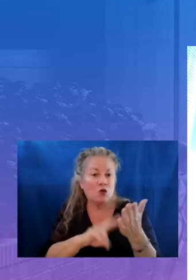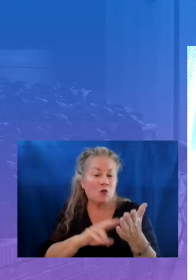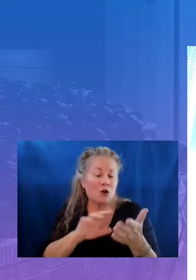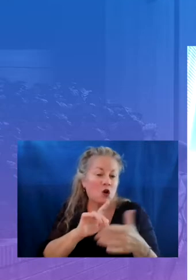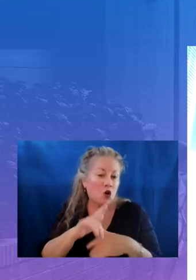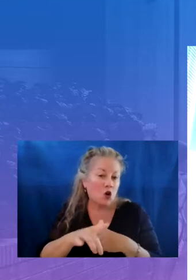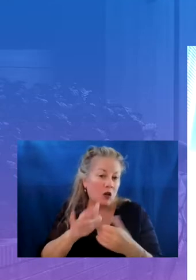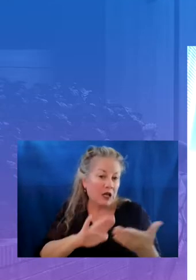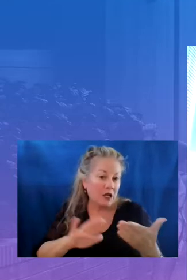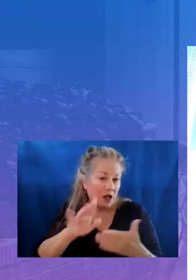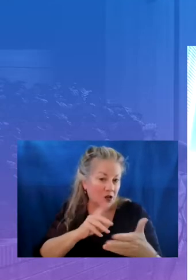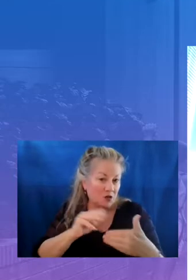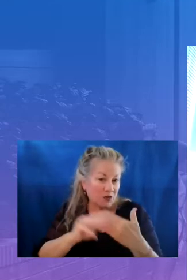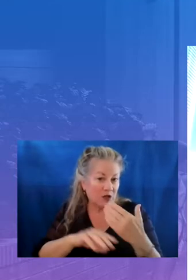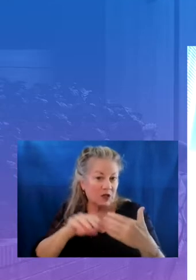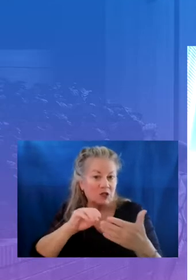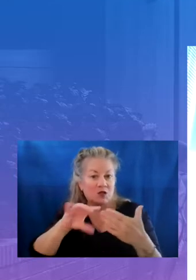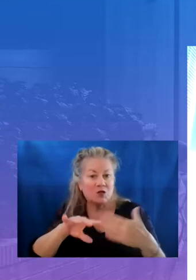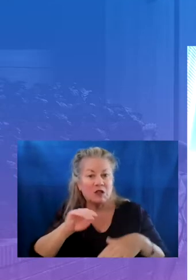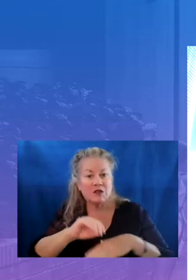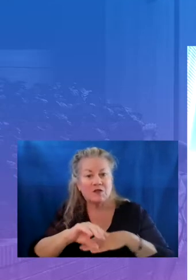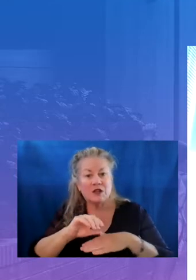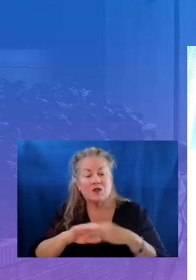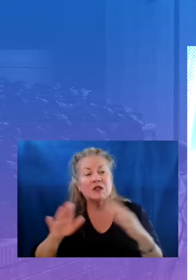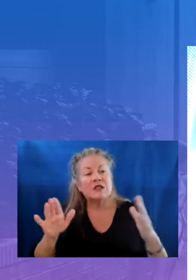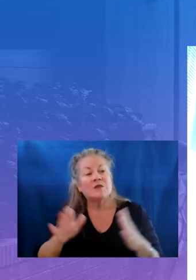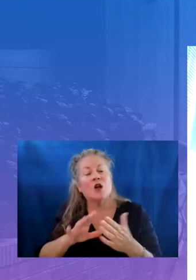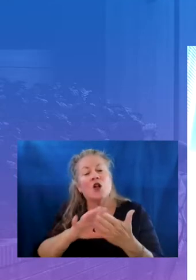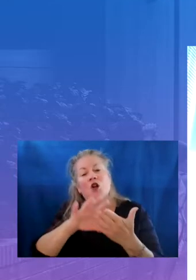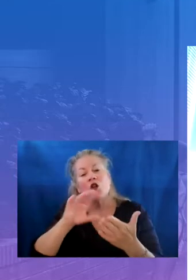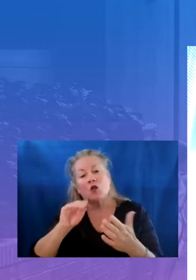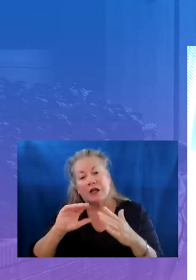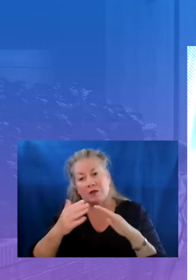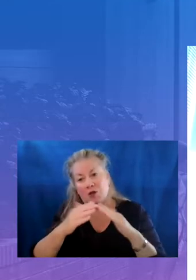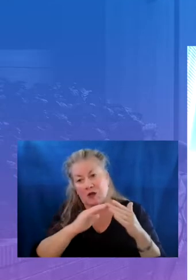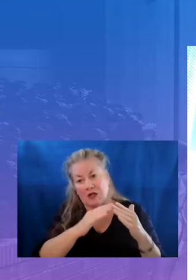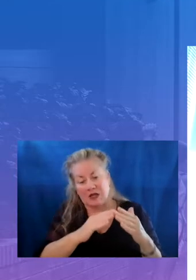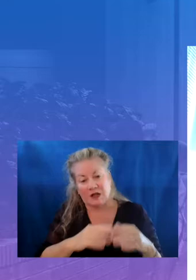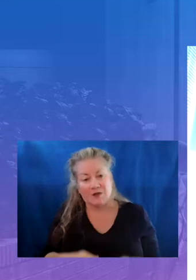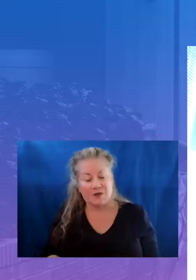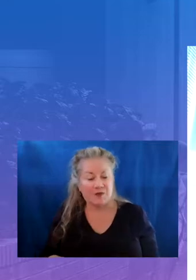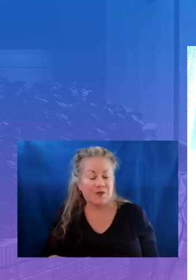advisories and smaller learning communities funds can also be used to support teachers in using high